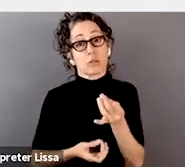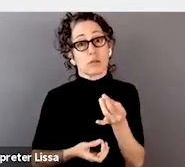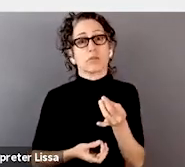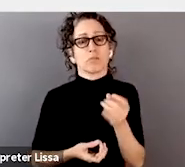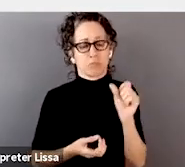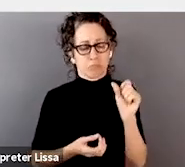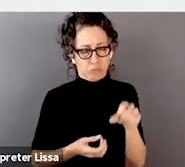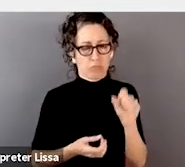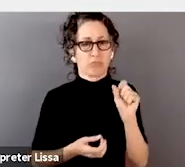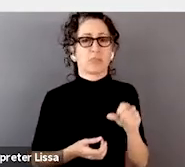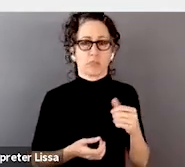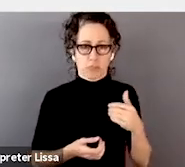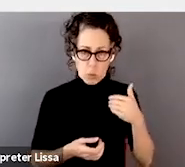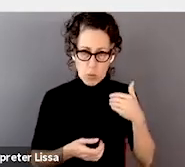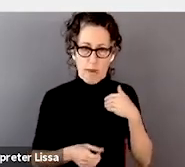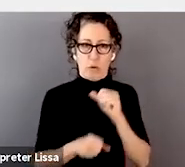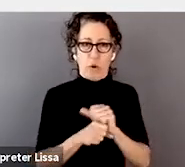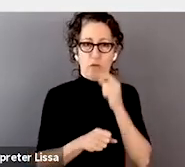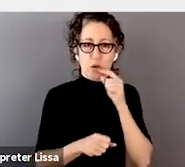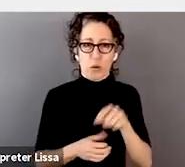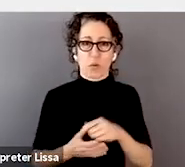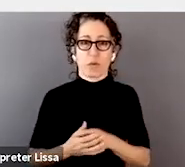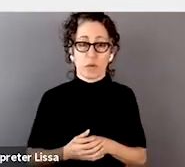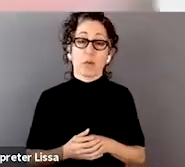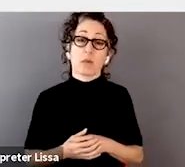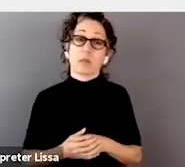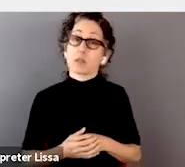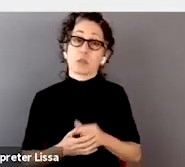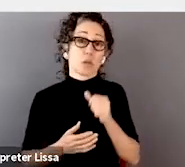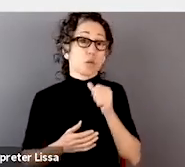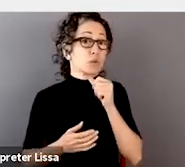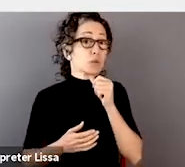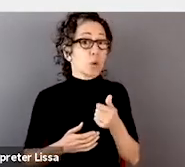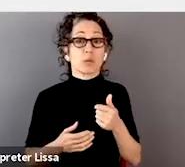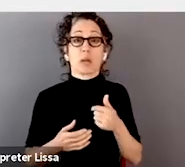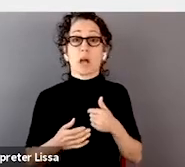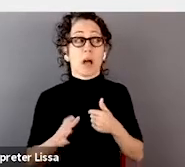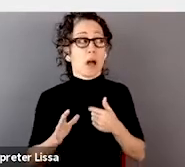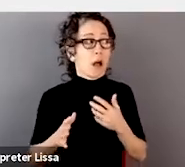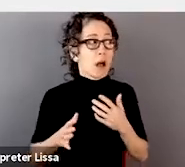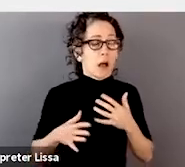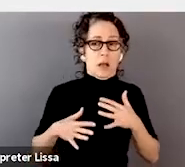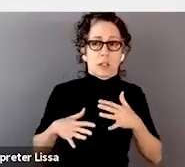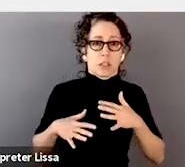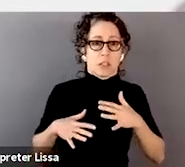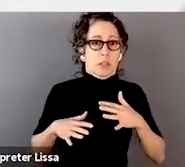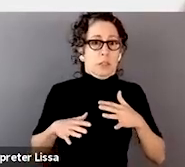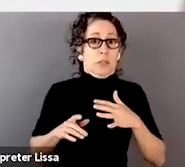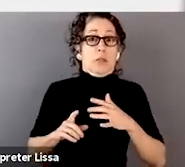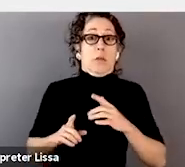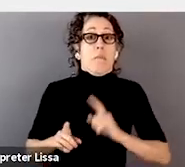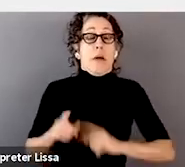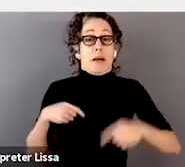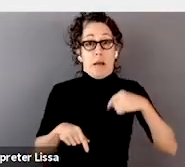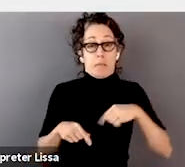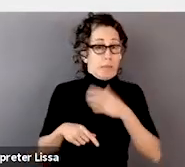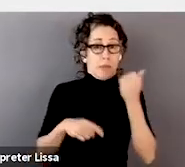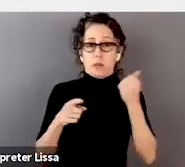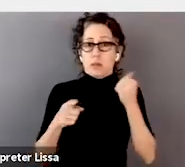so I would say don't discourage yourself because you're missing this one little bit, because if you do need that for the area you're interested in,